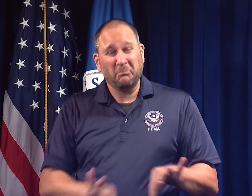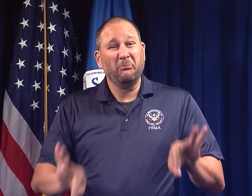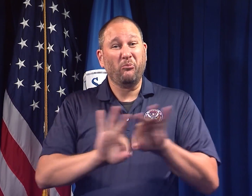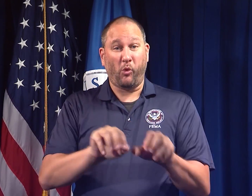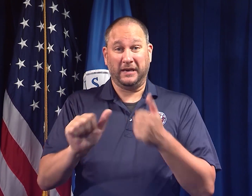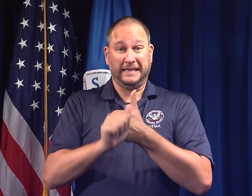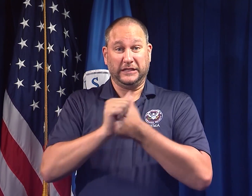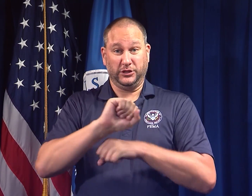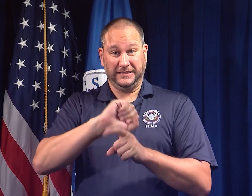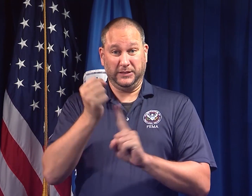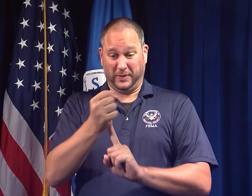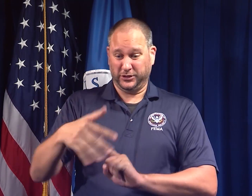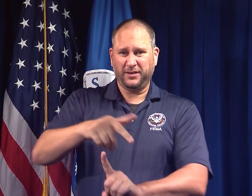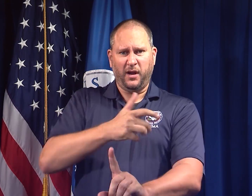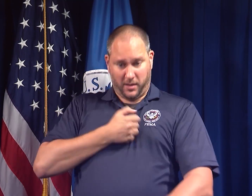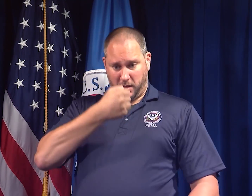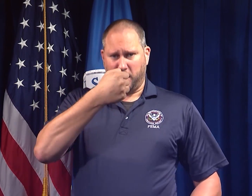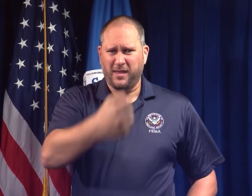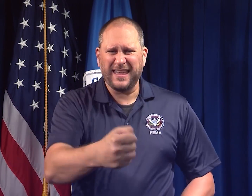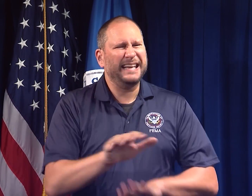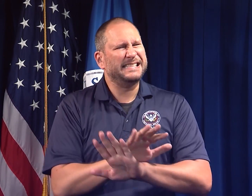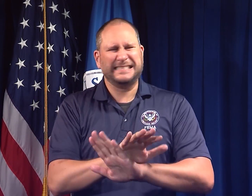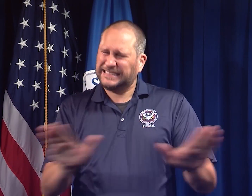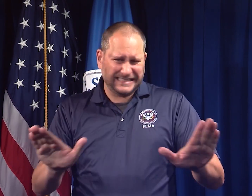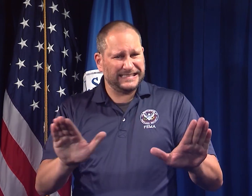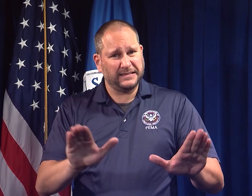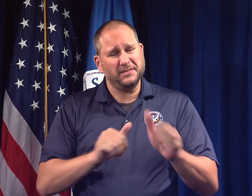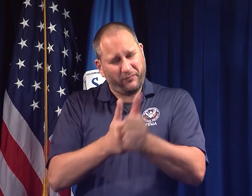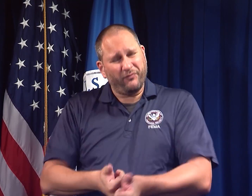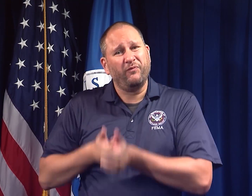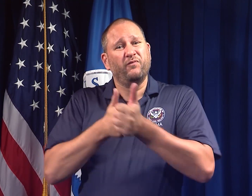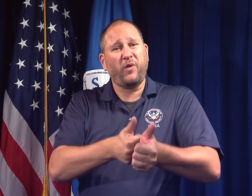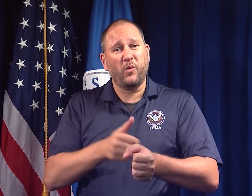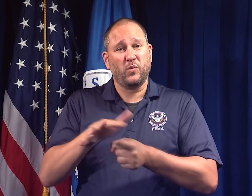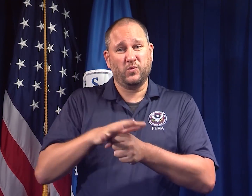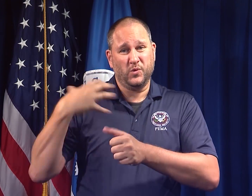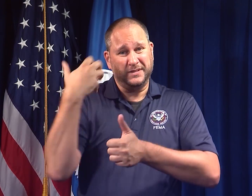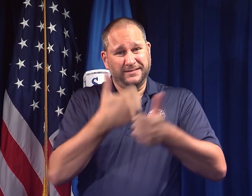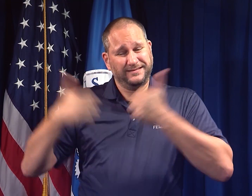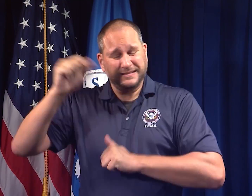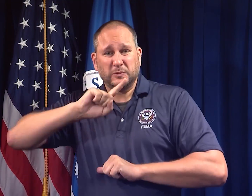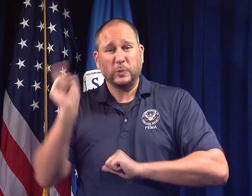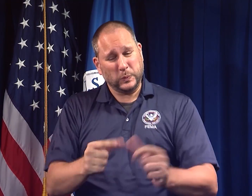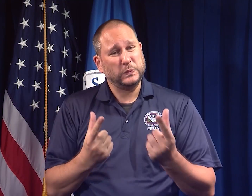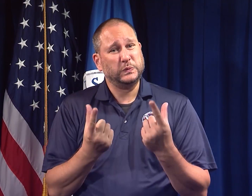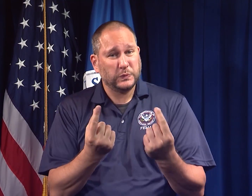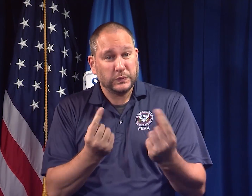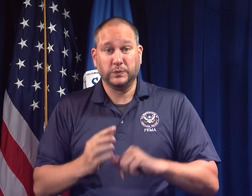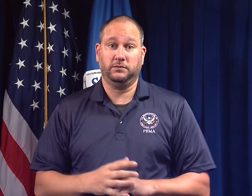Don’t put yourself at risk; follow the instructions of local officials –